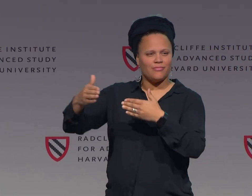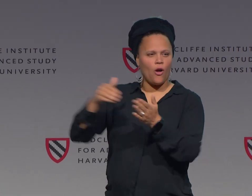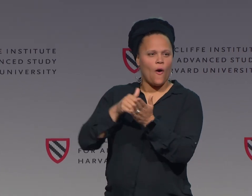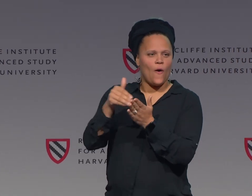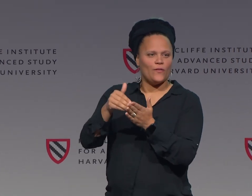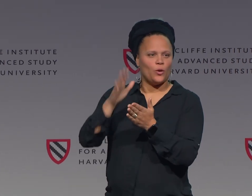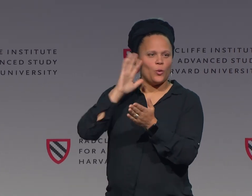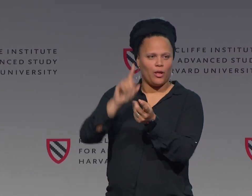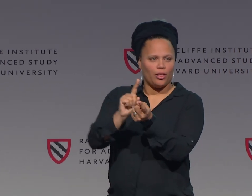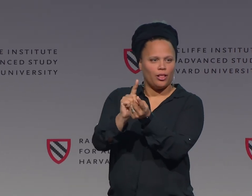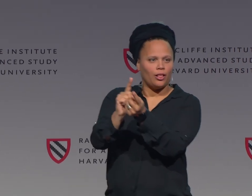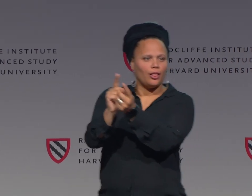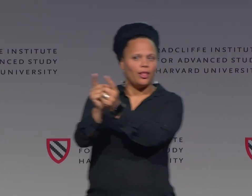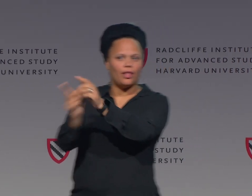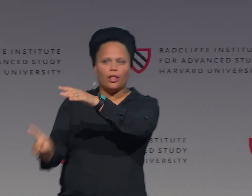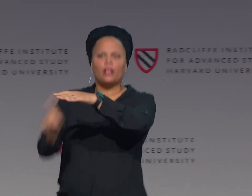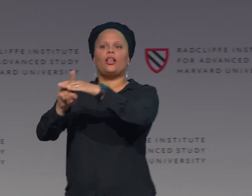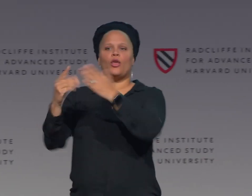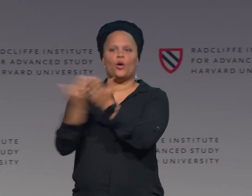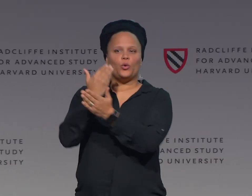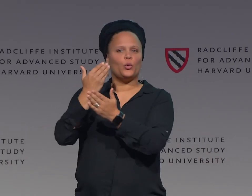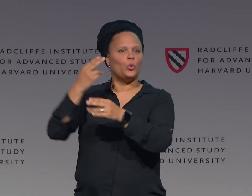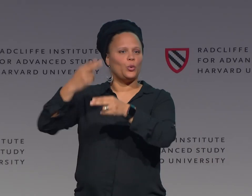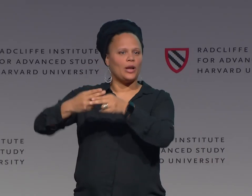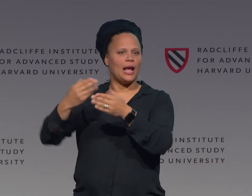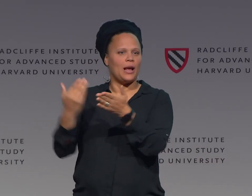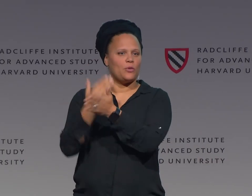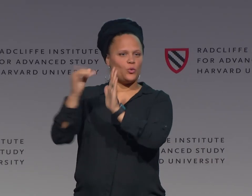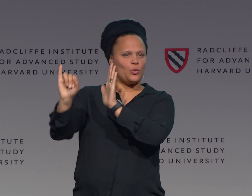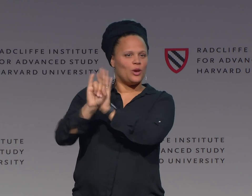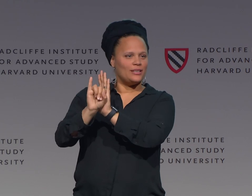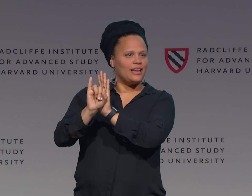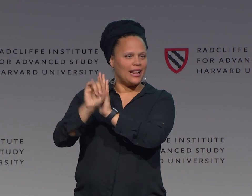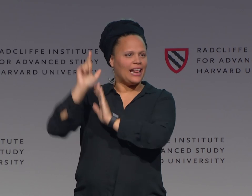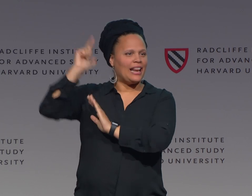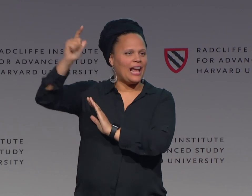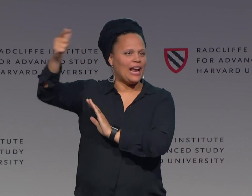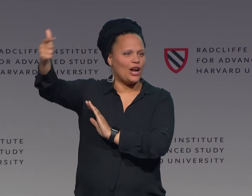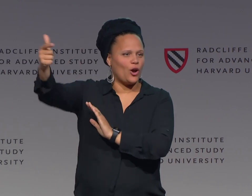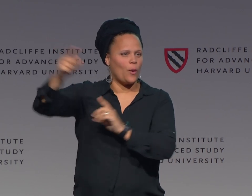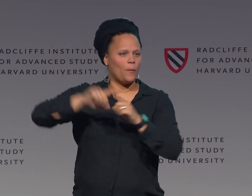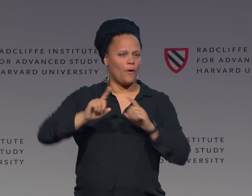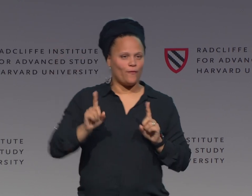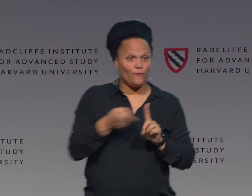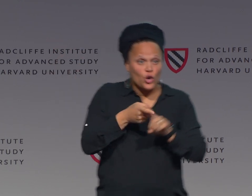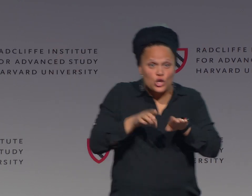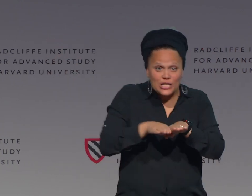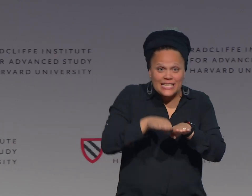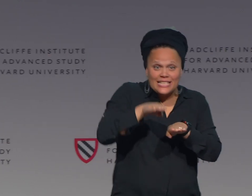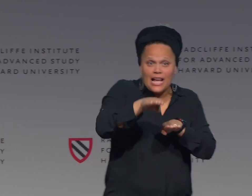terminology. And again, in time, there will be new identities that will continue to come up.